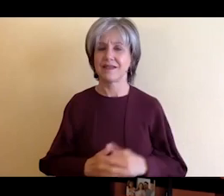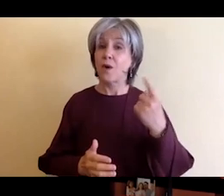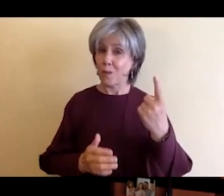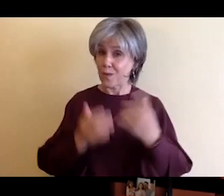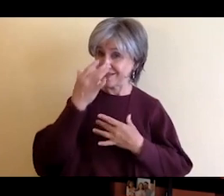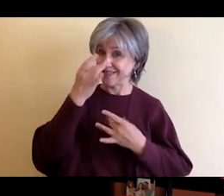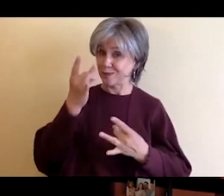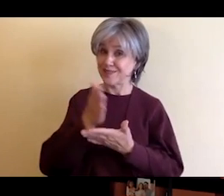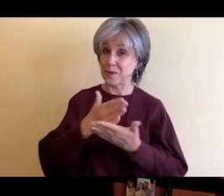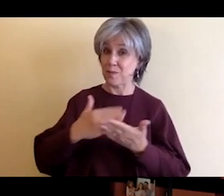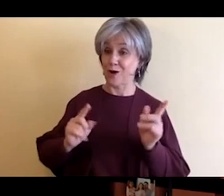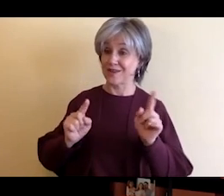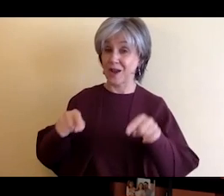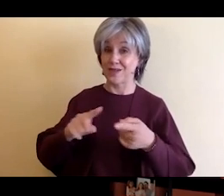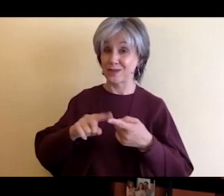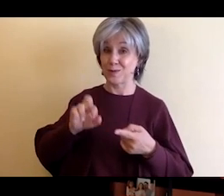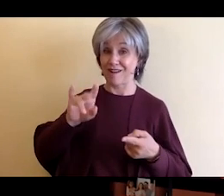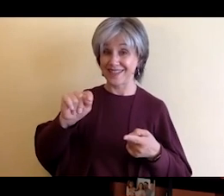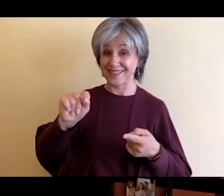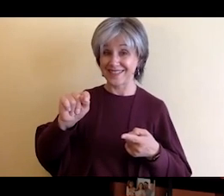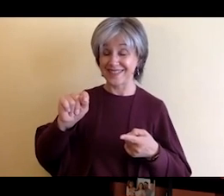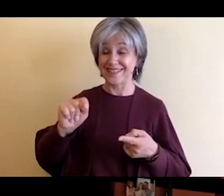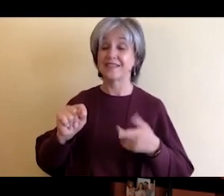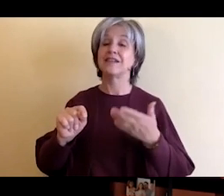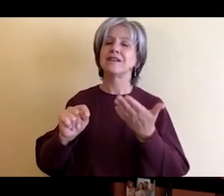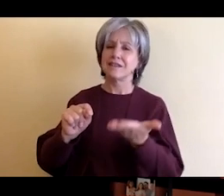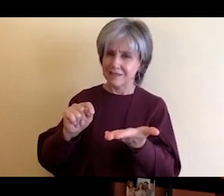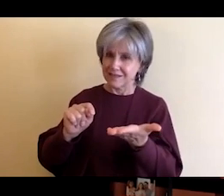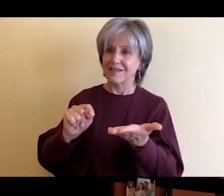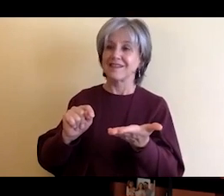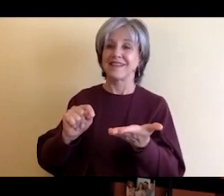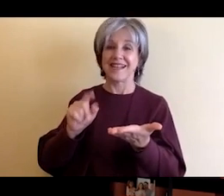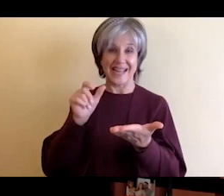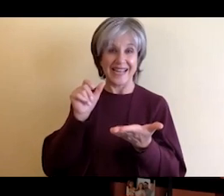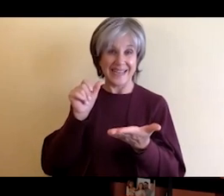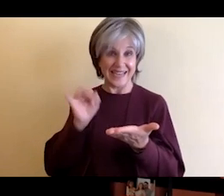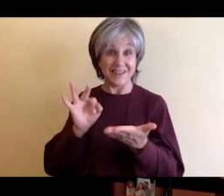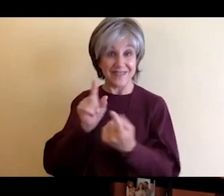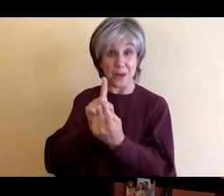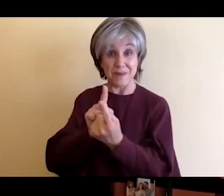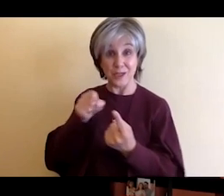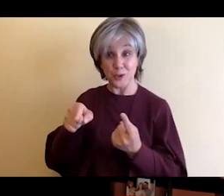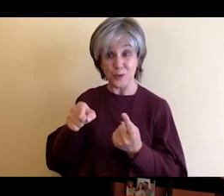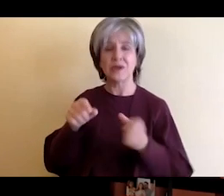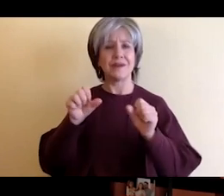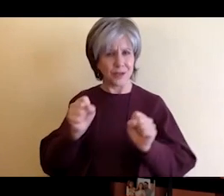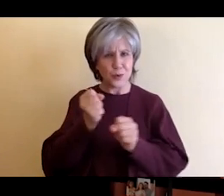with is to meet you and perhaps being a commercial you can make folks famous if you will given that background.